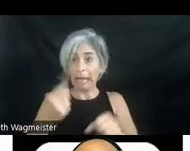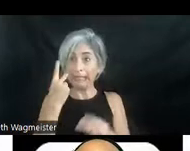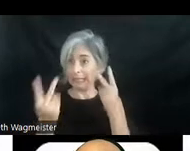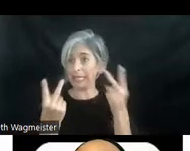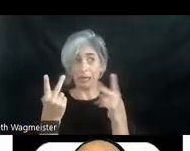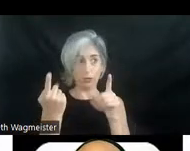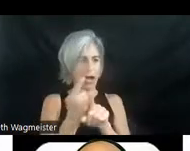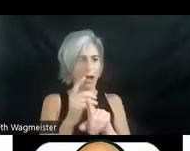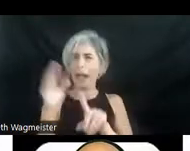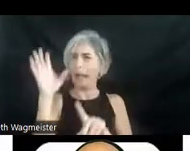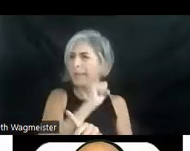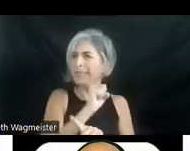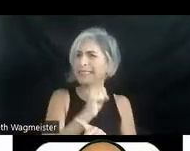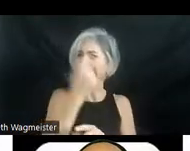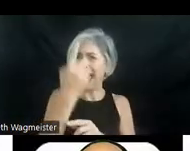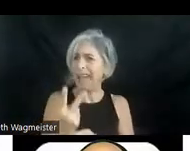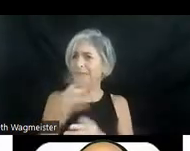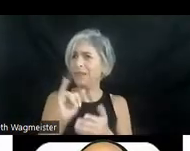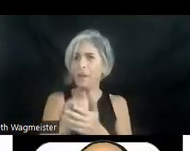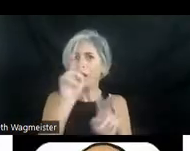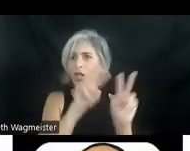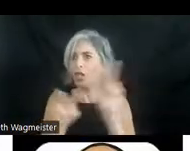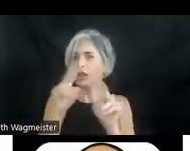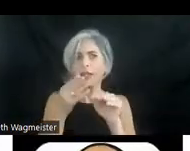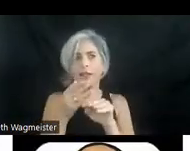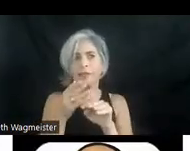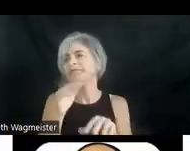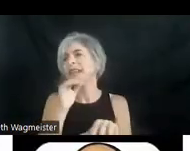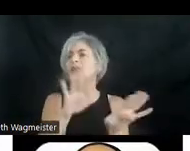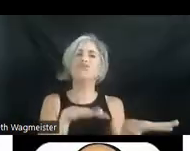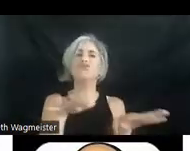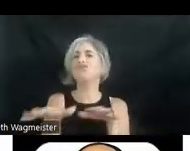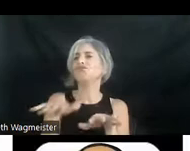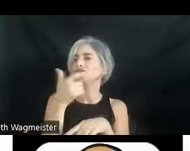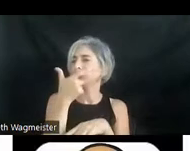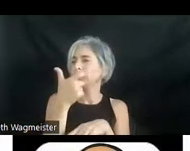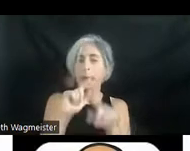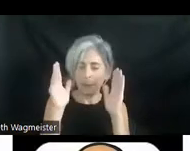I miss half of it just looking passively not really trying to look as a describer must